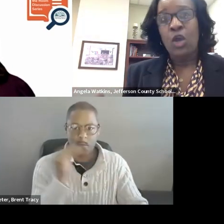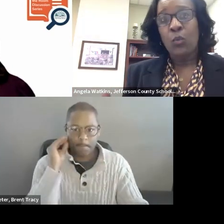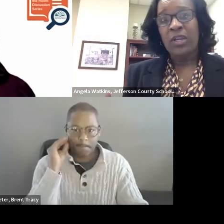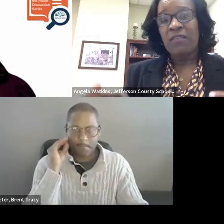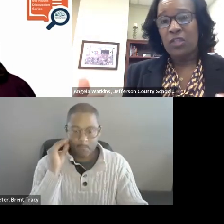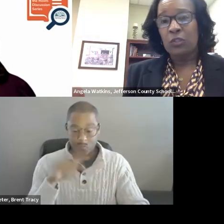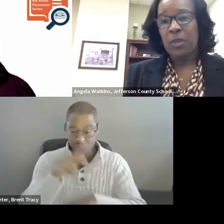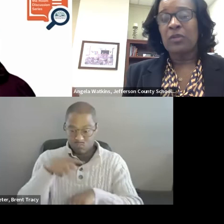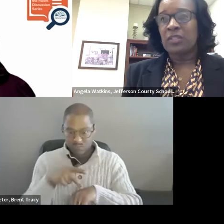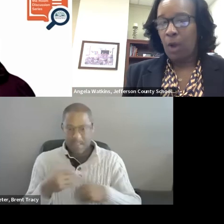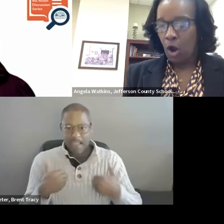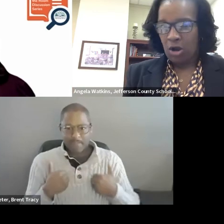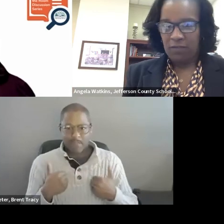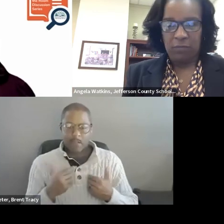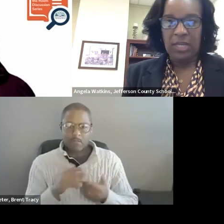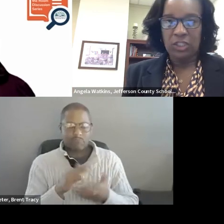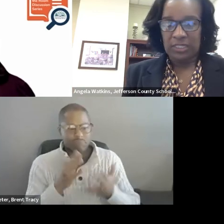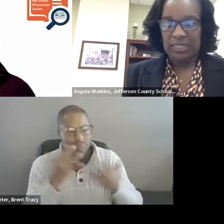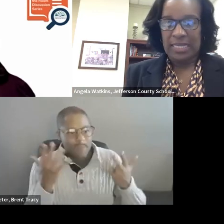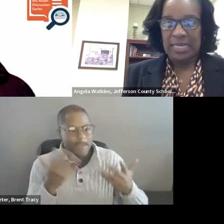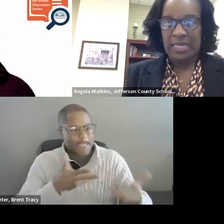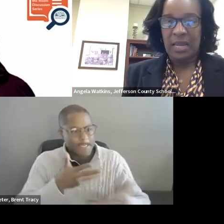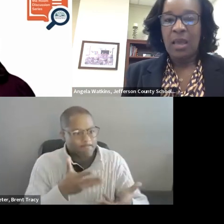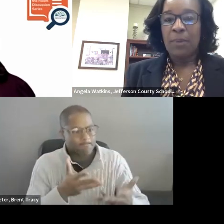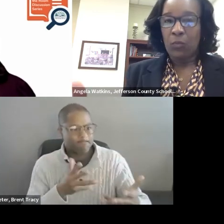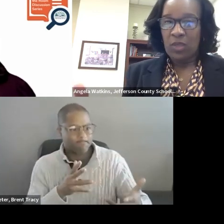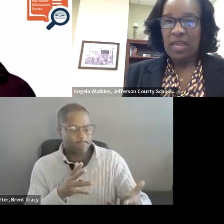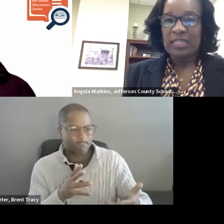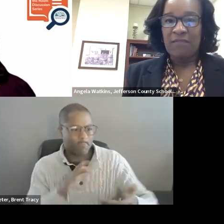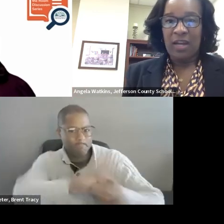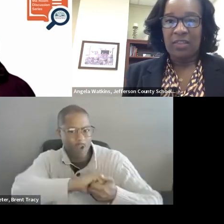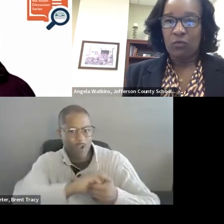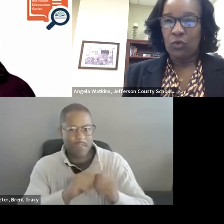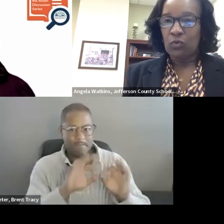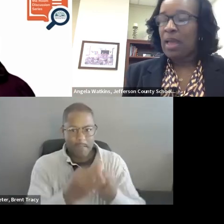We are giving those parents some hard information to take in, but when they leave out of that room,